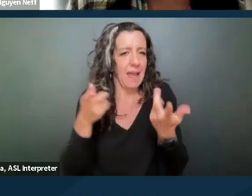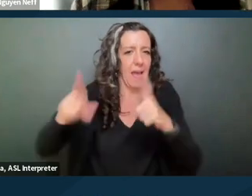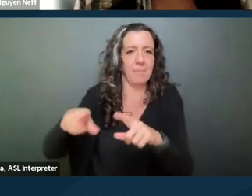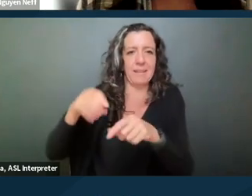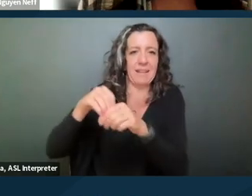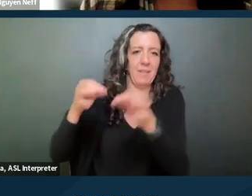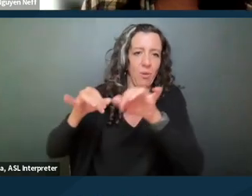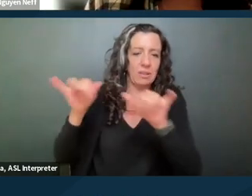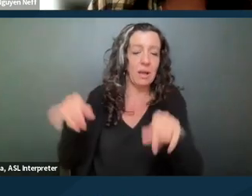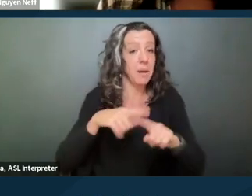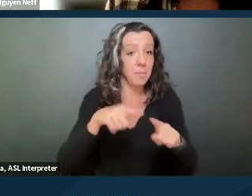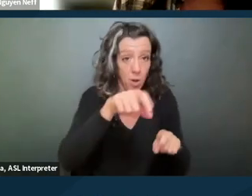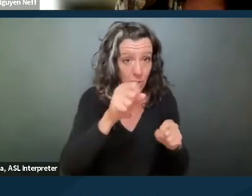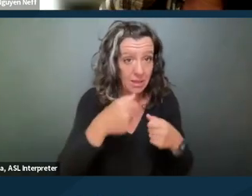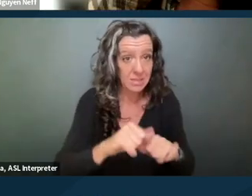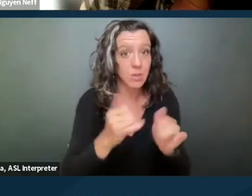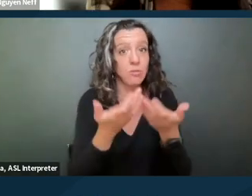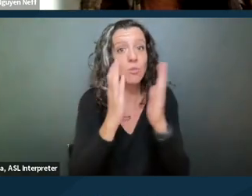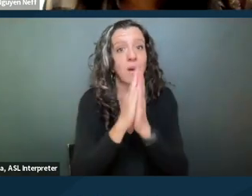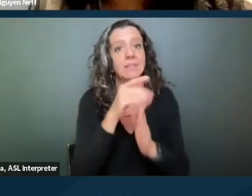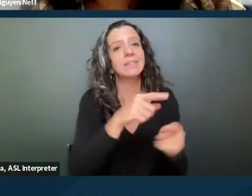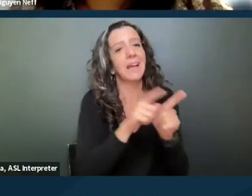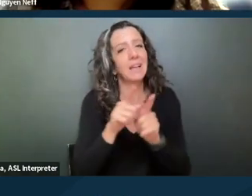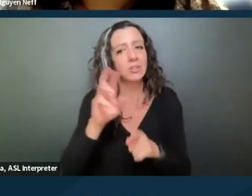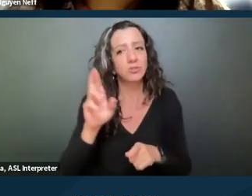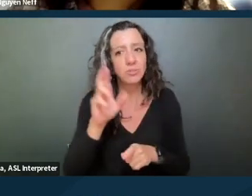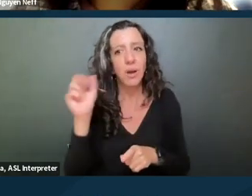but you can still request it as a reasonable accommodation as well.